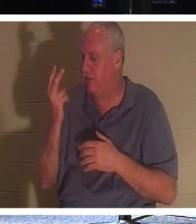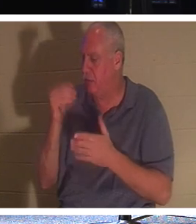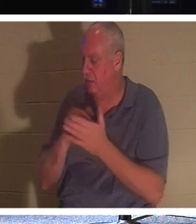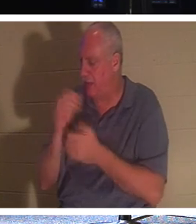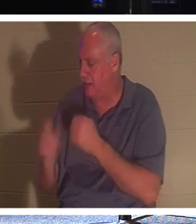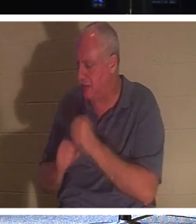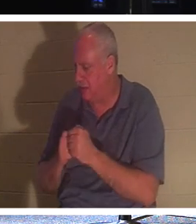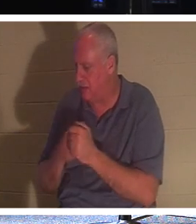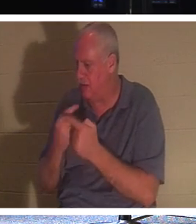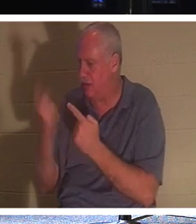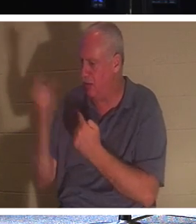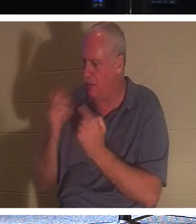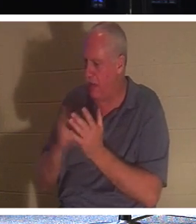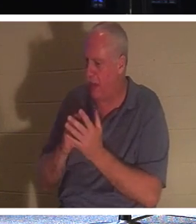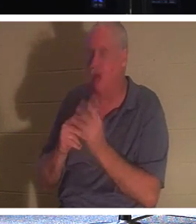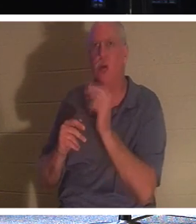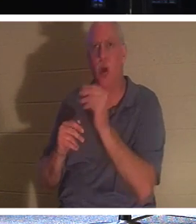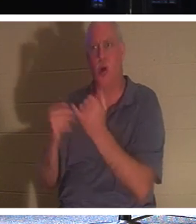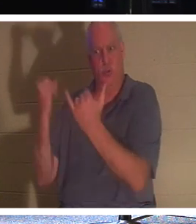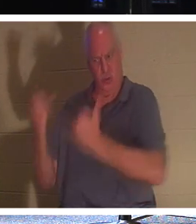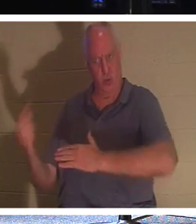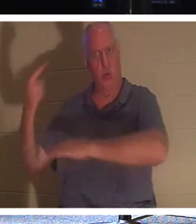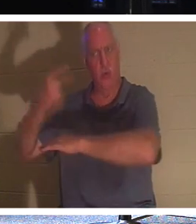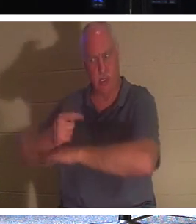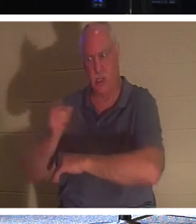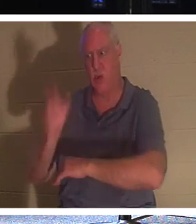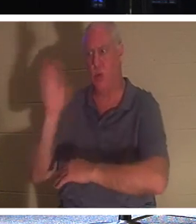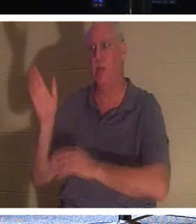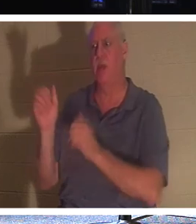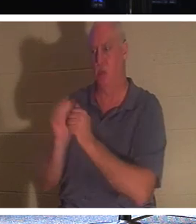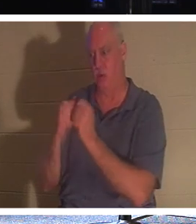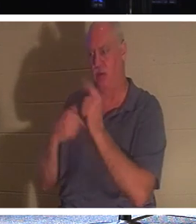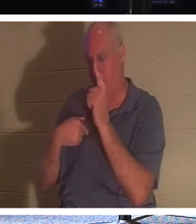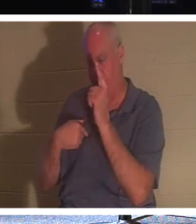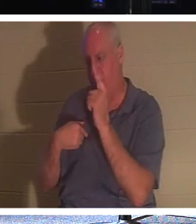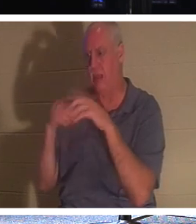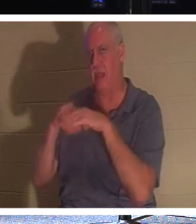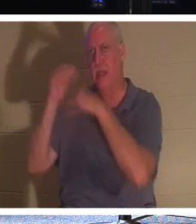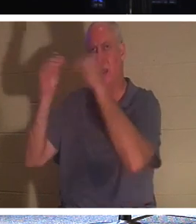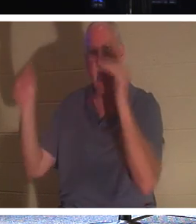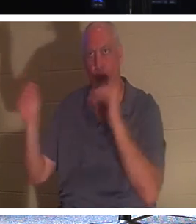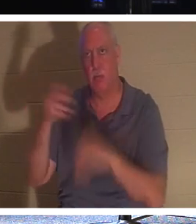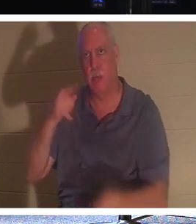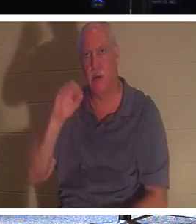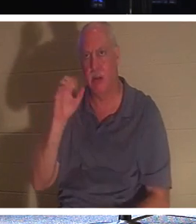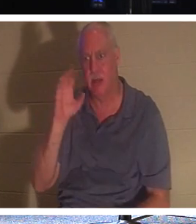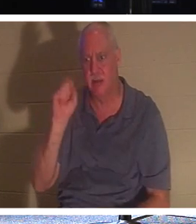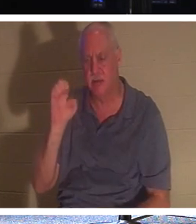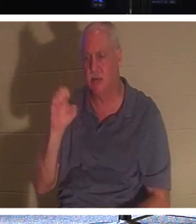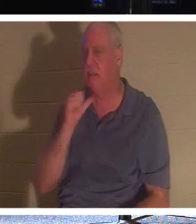You come. No, this day shall you be, He didn't say in 2,000 years, I'll meet you. I'll come back